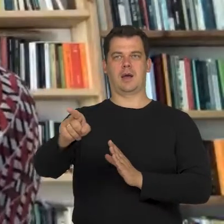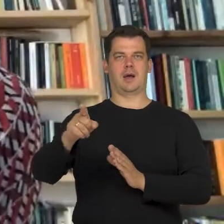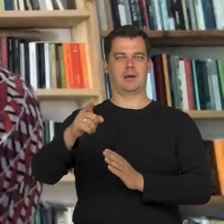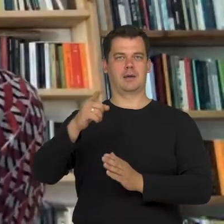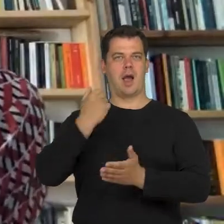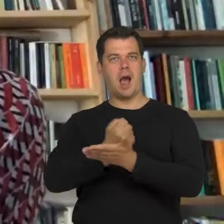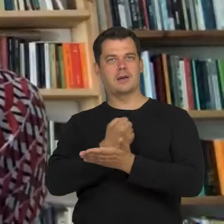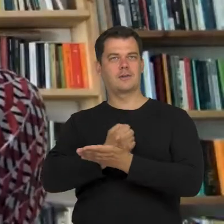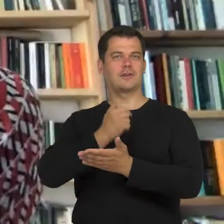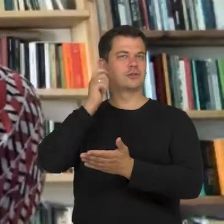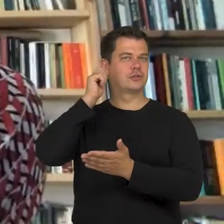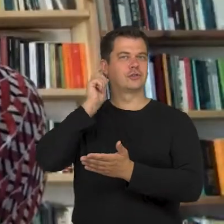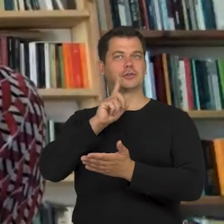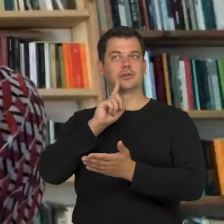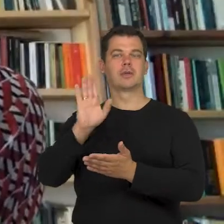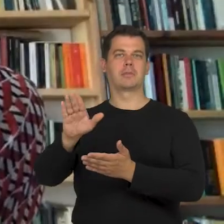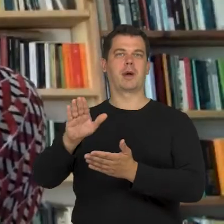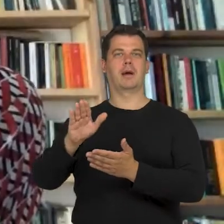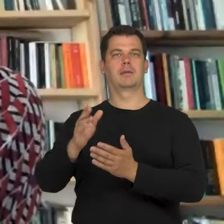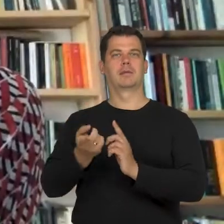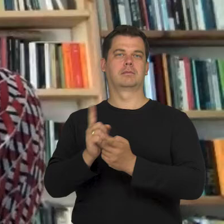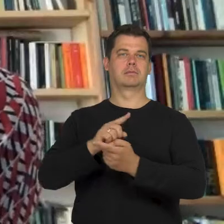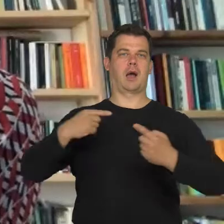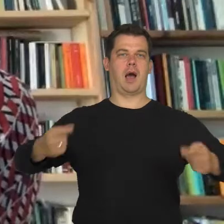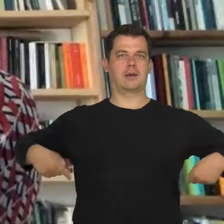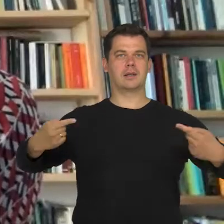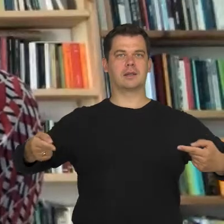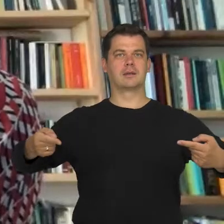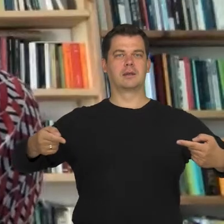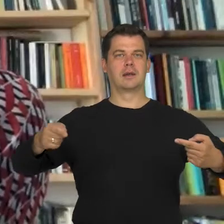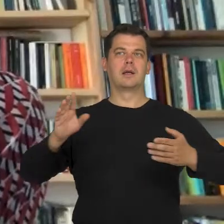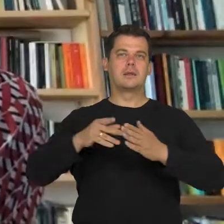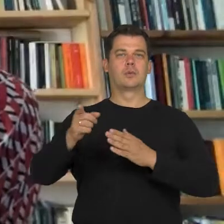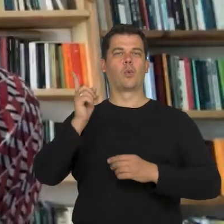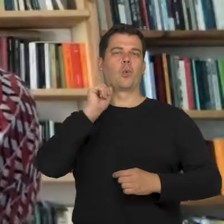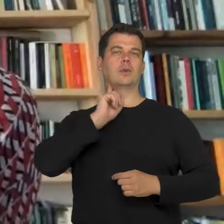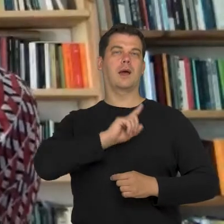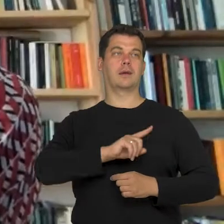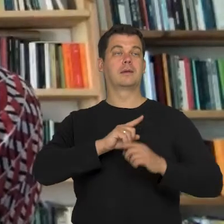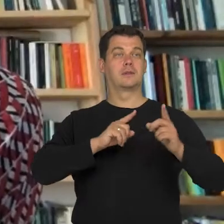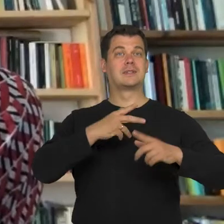who had alternative mobility. A able-bodied person was playing that part